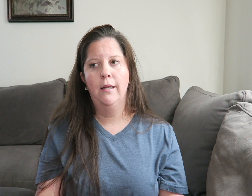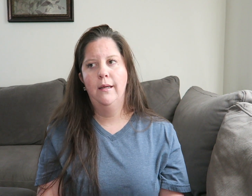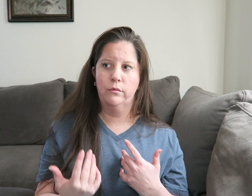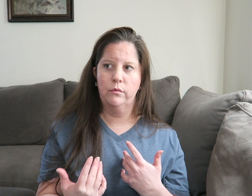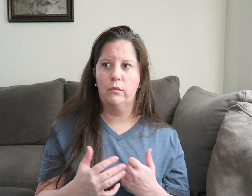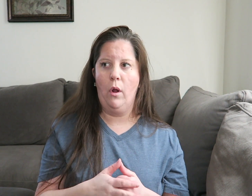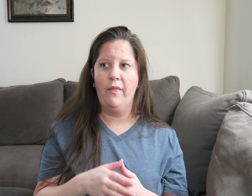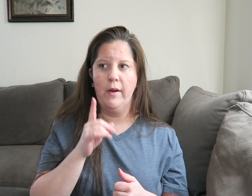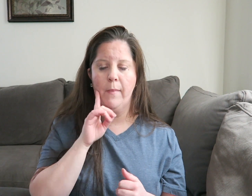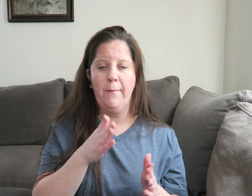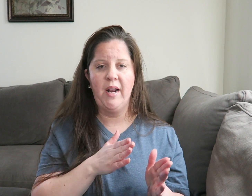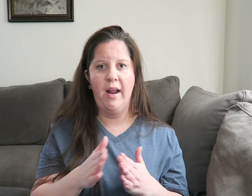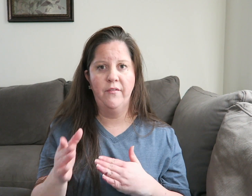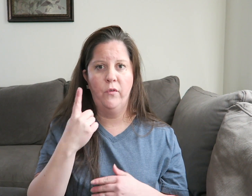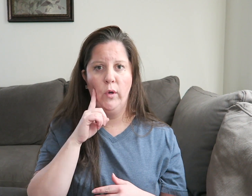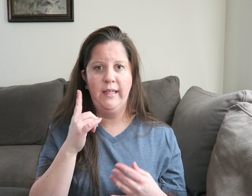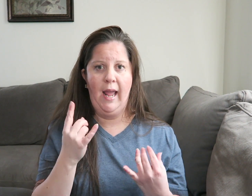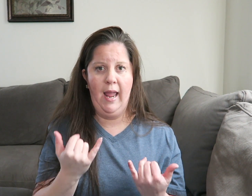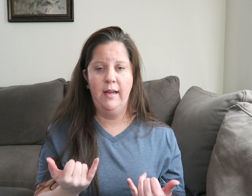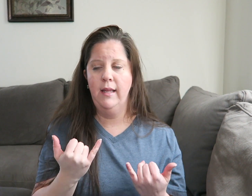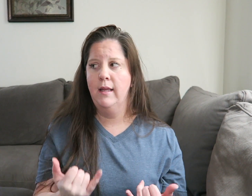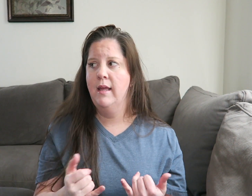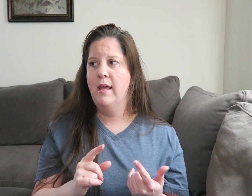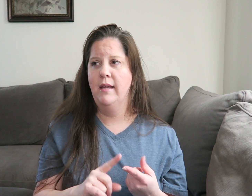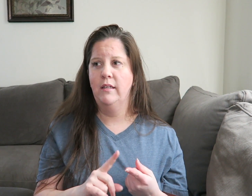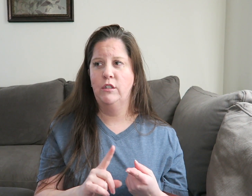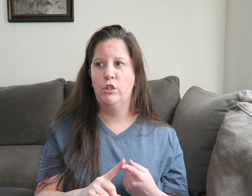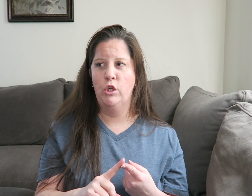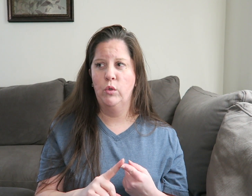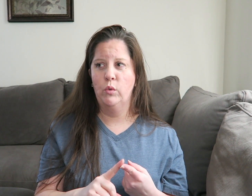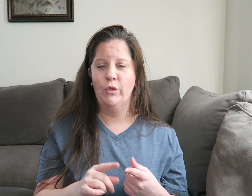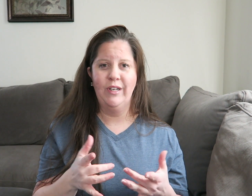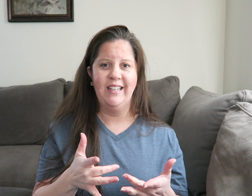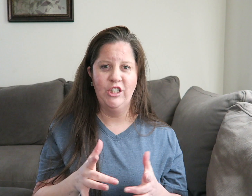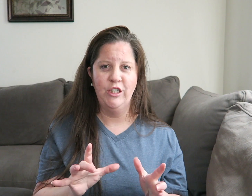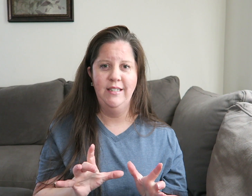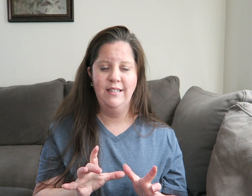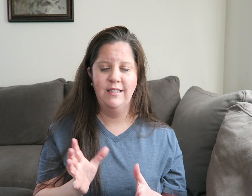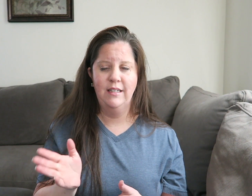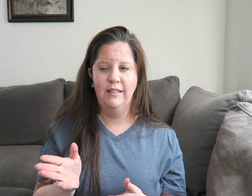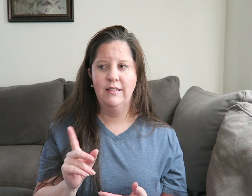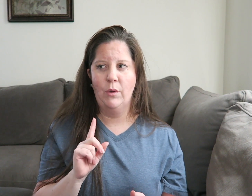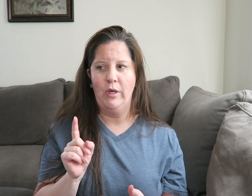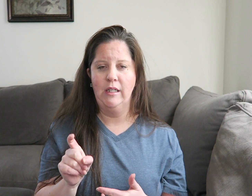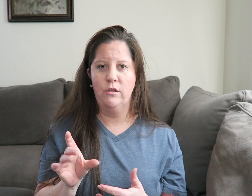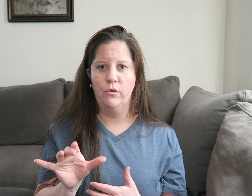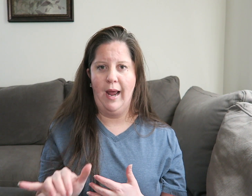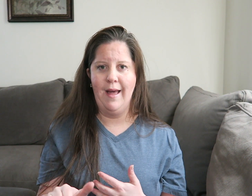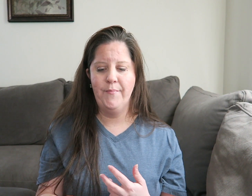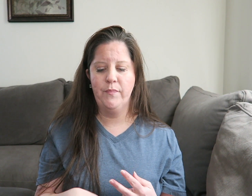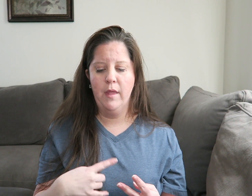So, I think my plan for the day, is to do the dishes, I really need to do that.